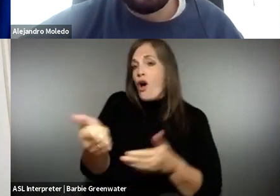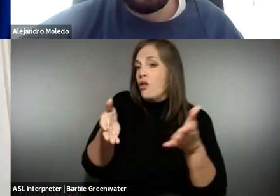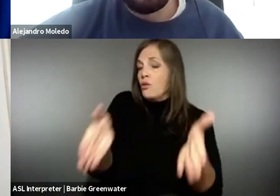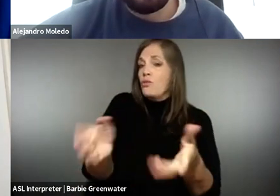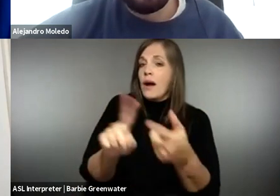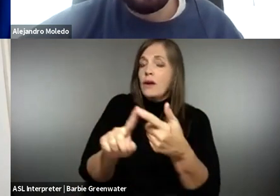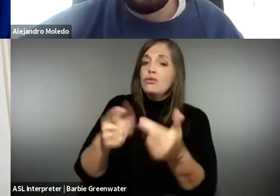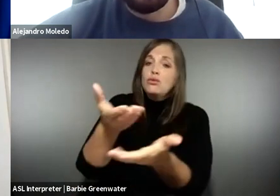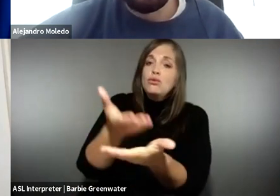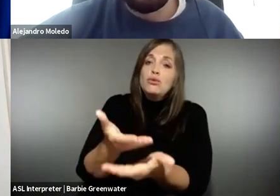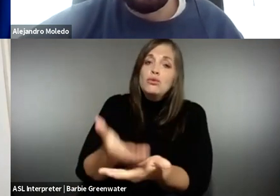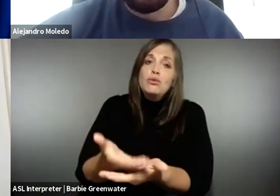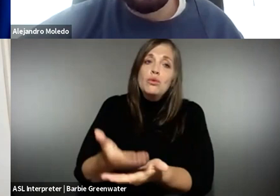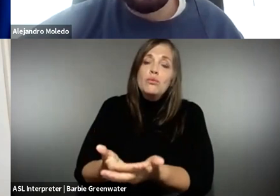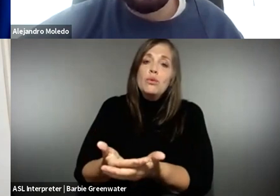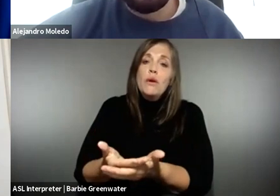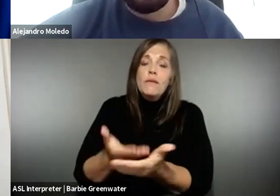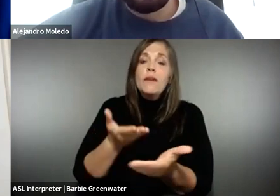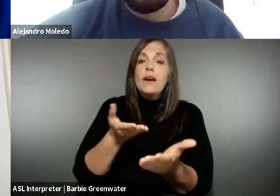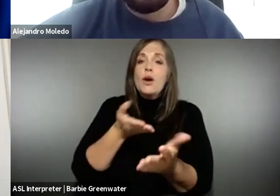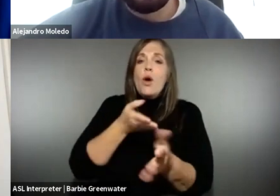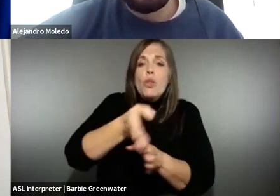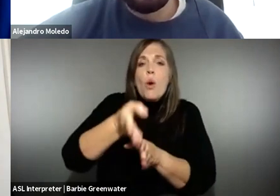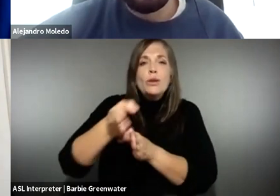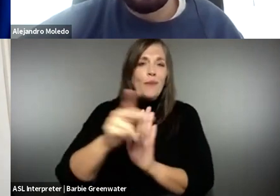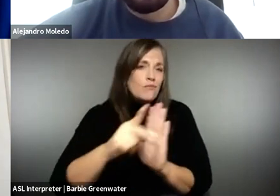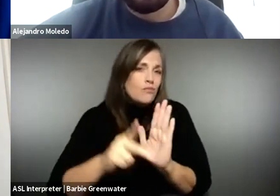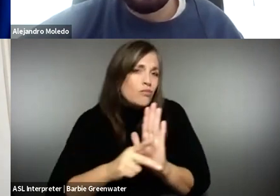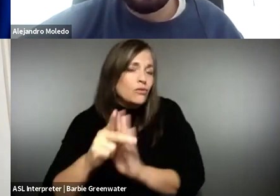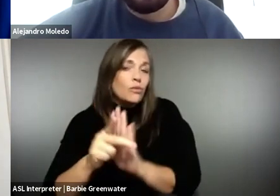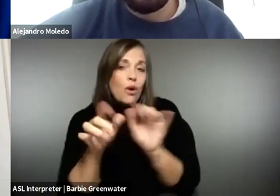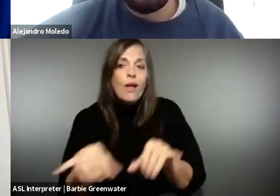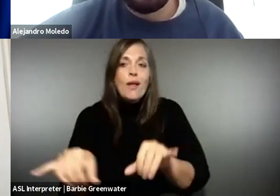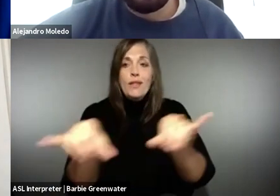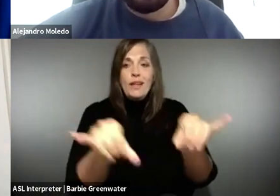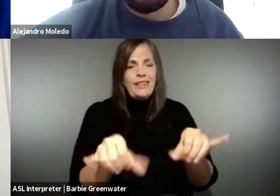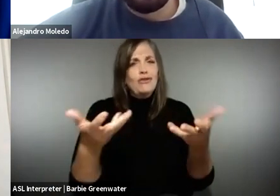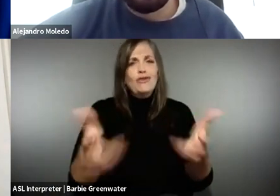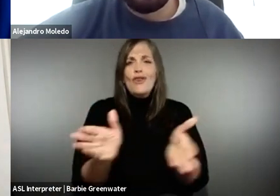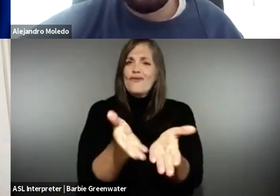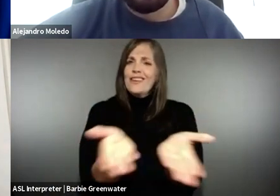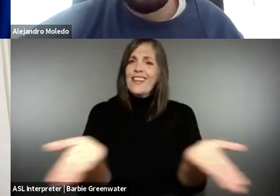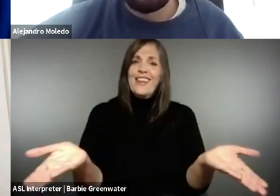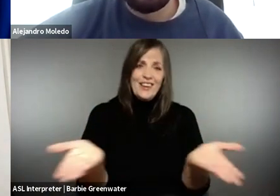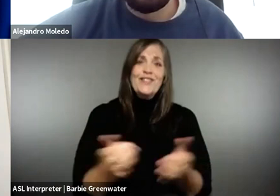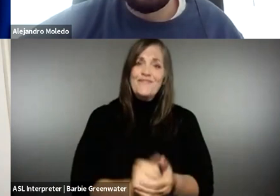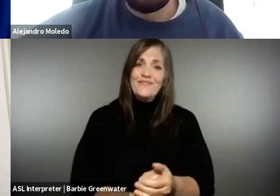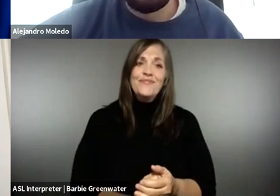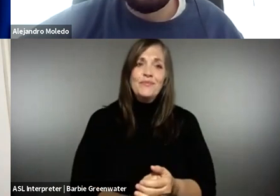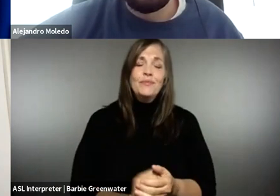is not number two to fulfill the regulation. You could try even other ways to prove that the main principles are